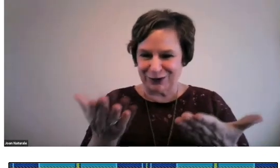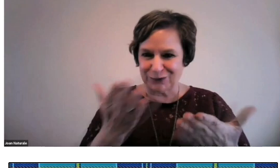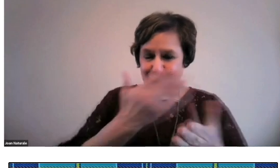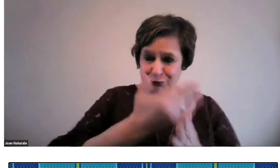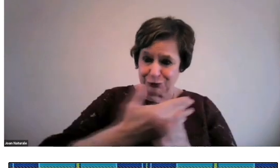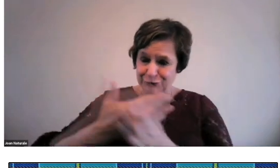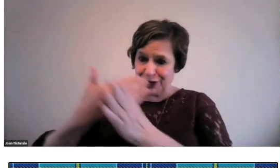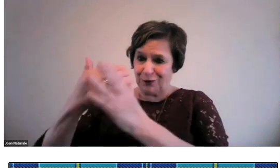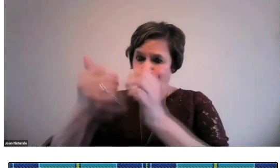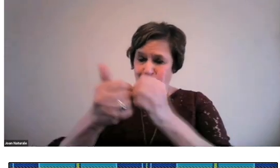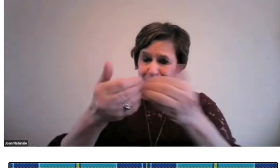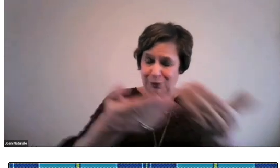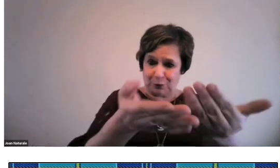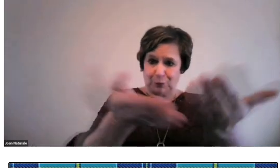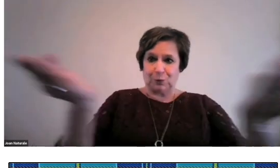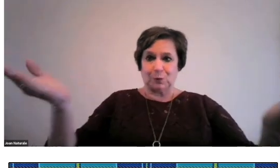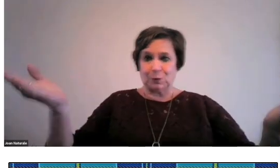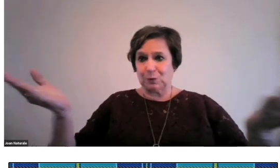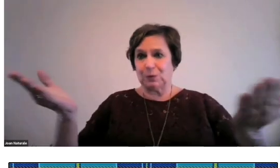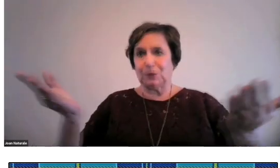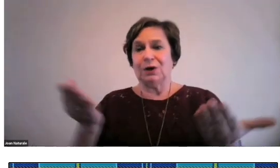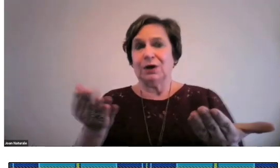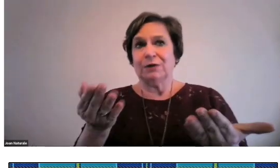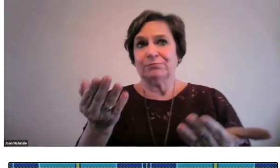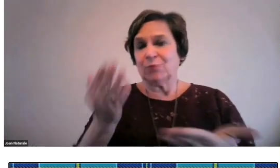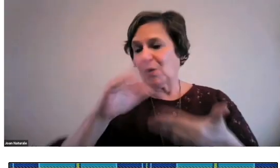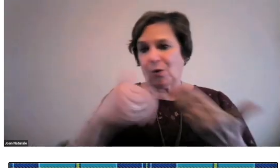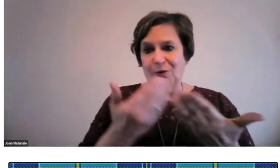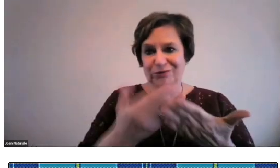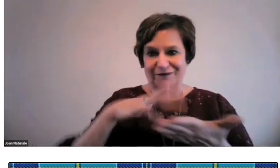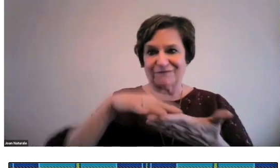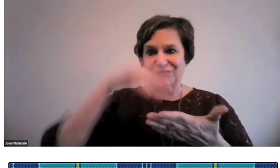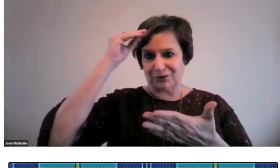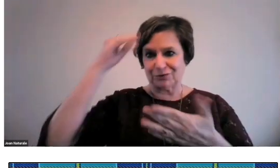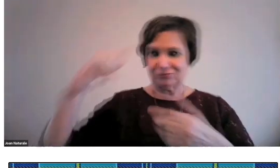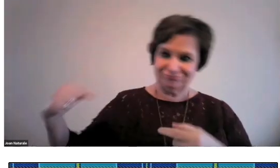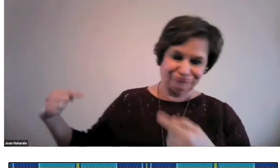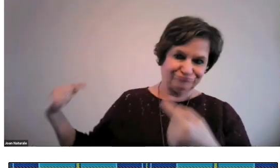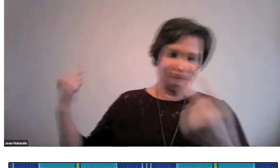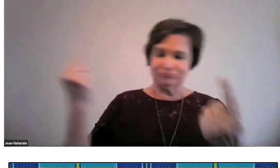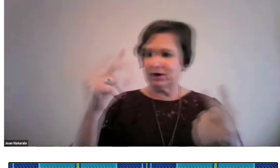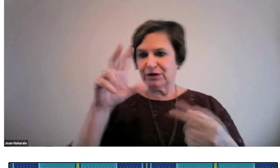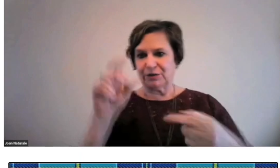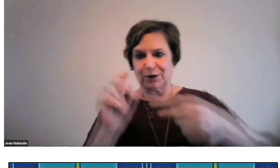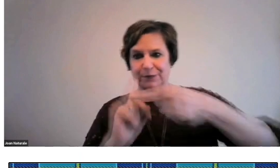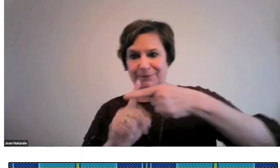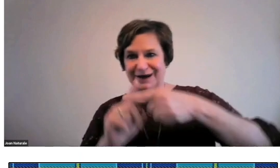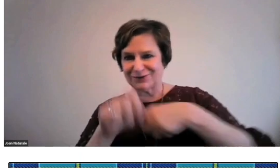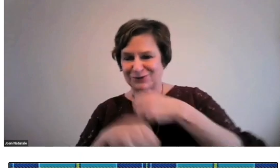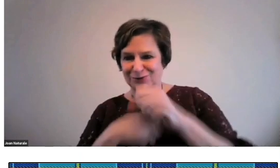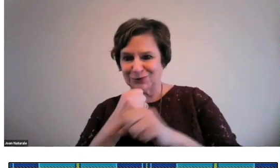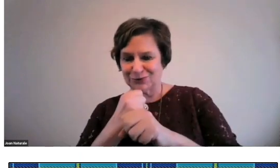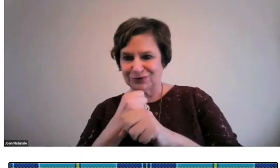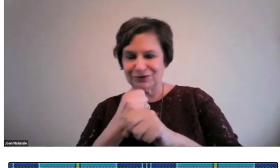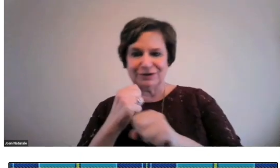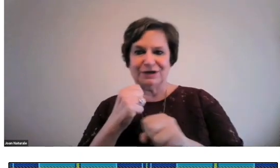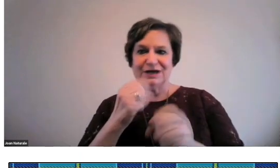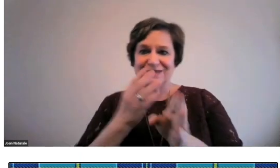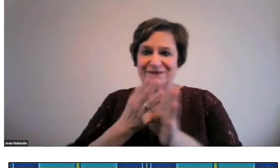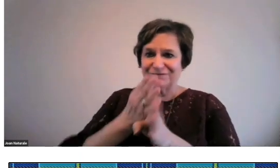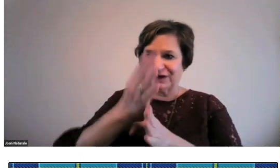I'm thrilled to share with all of you what I've learned during the past 30-plus years